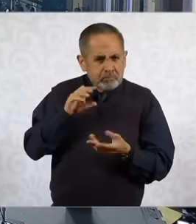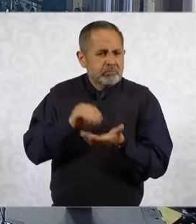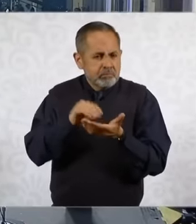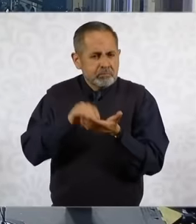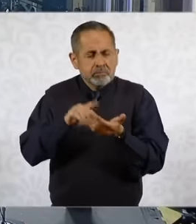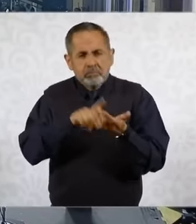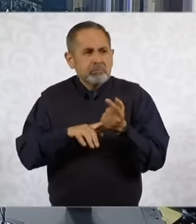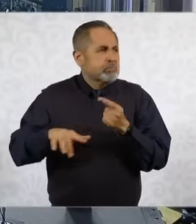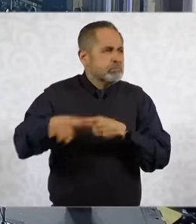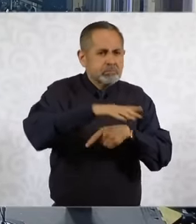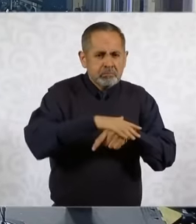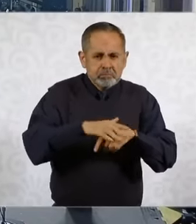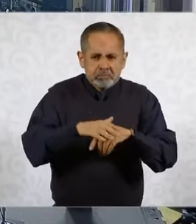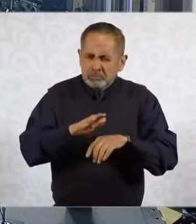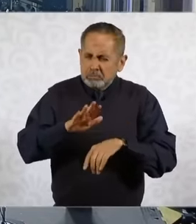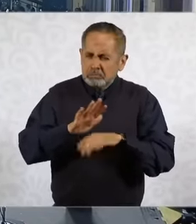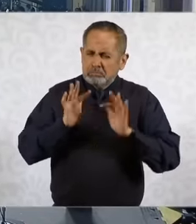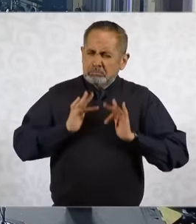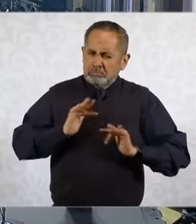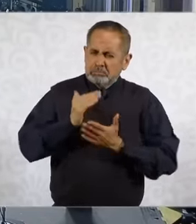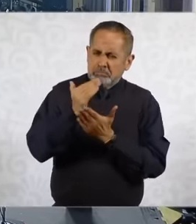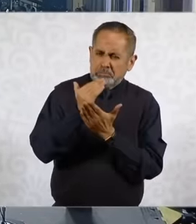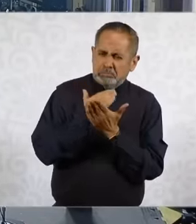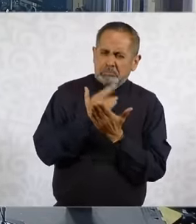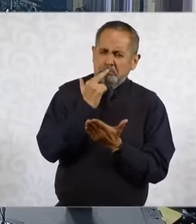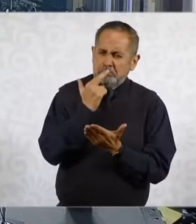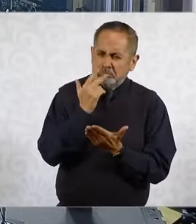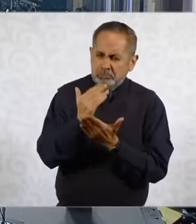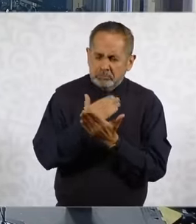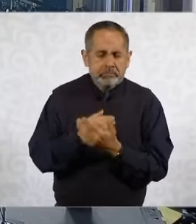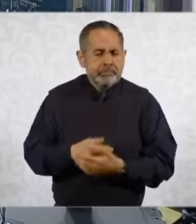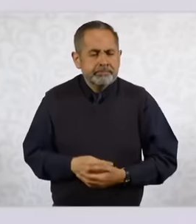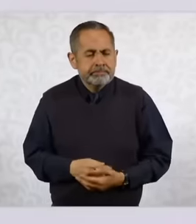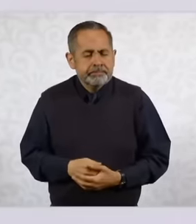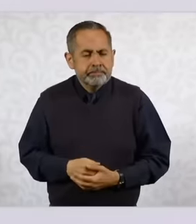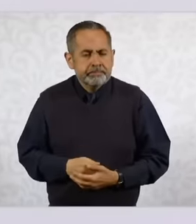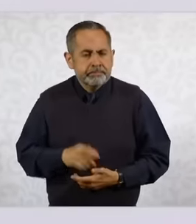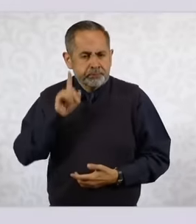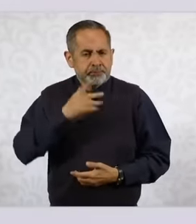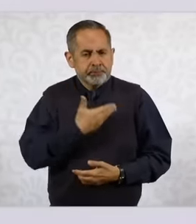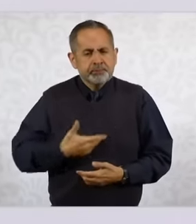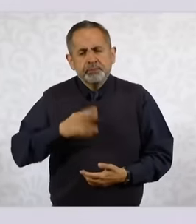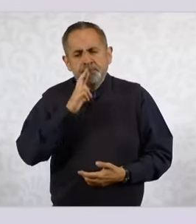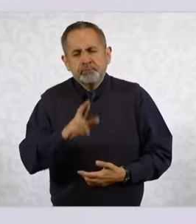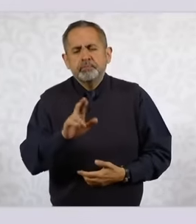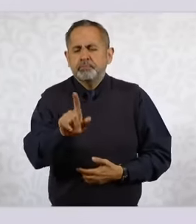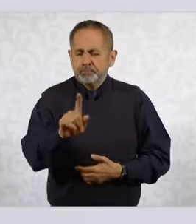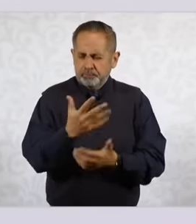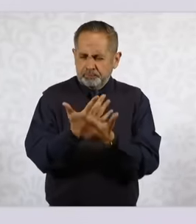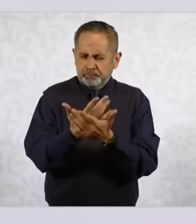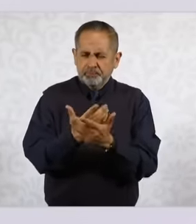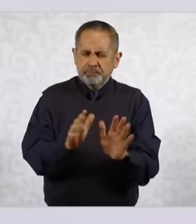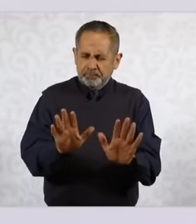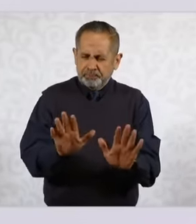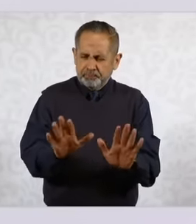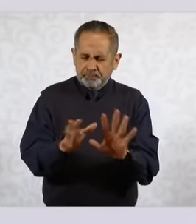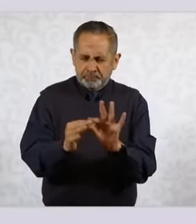things are calming down, we are going to wait until we can have the most